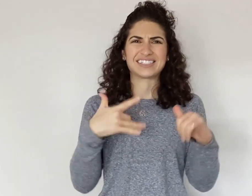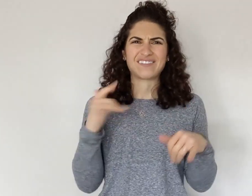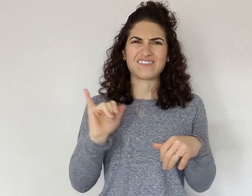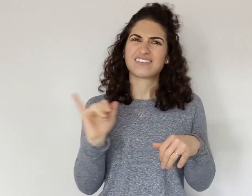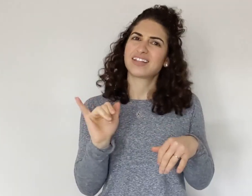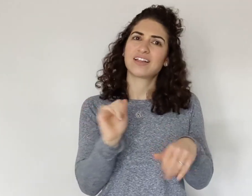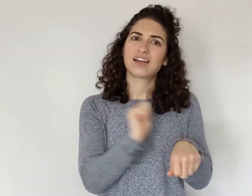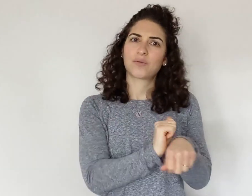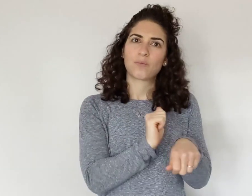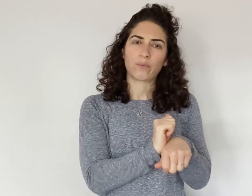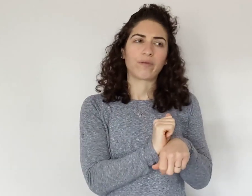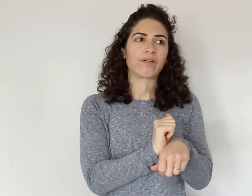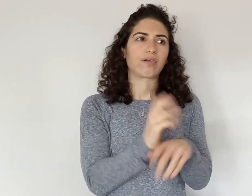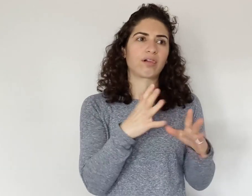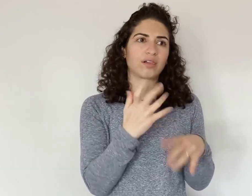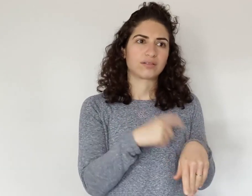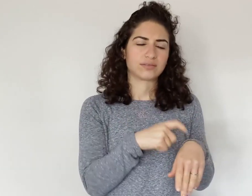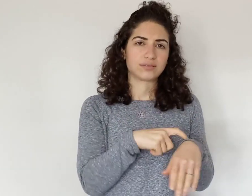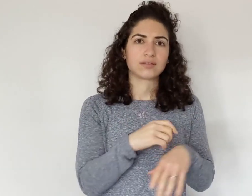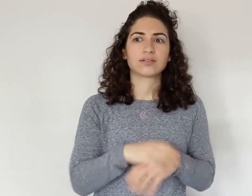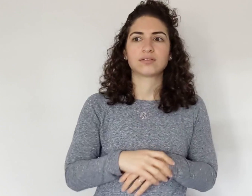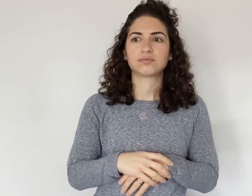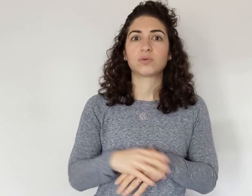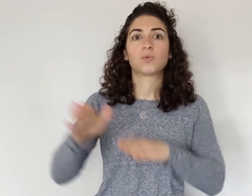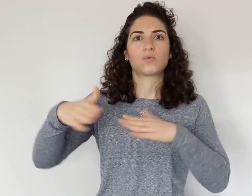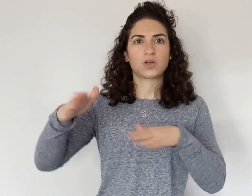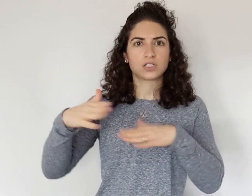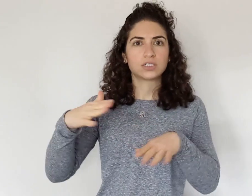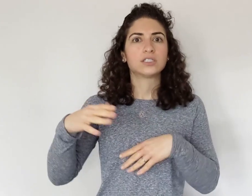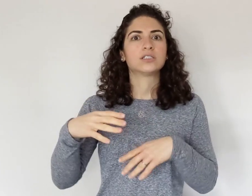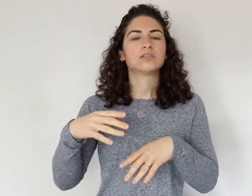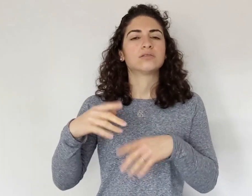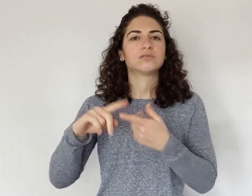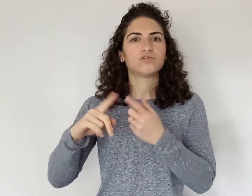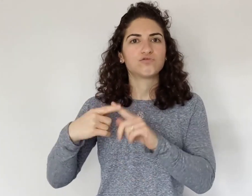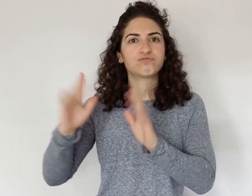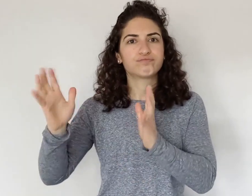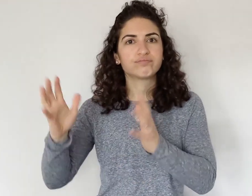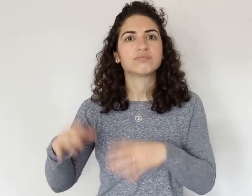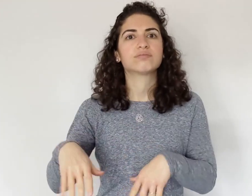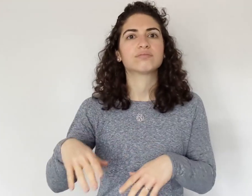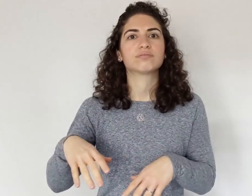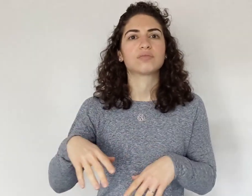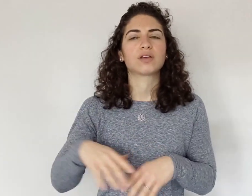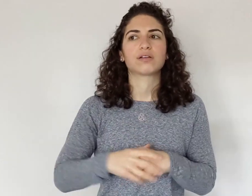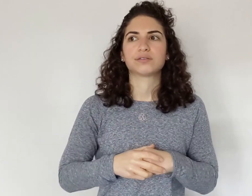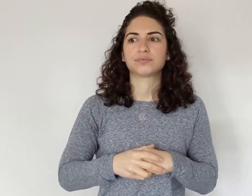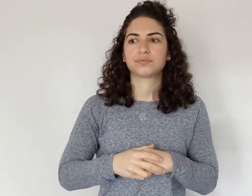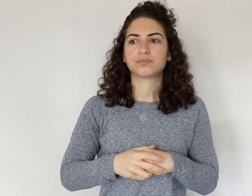I'm still feeling like work takes a lot of time. Walking and chatting with friends.